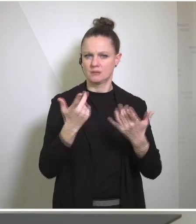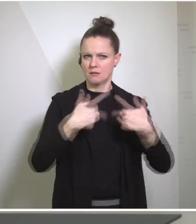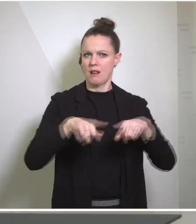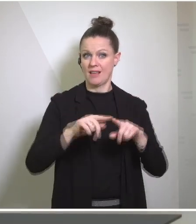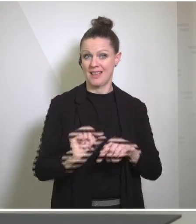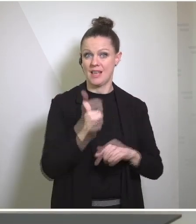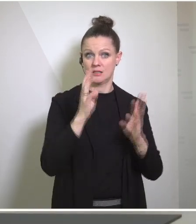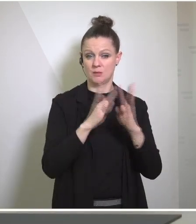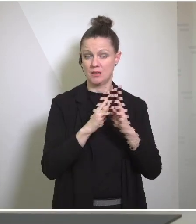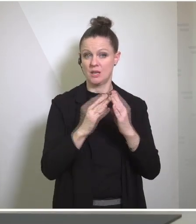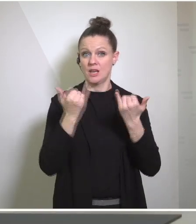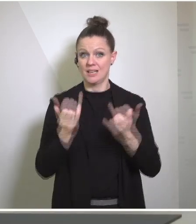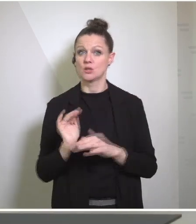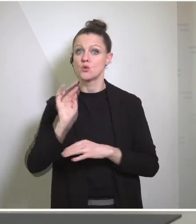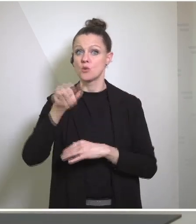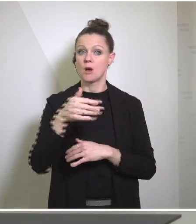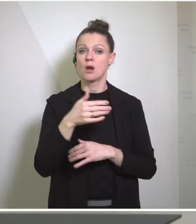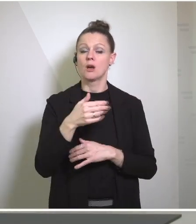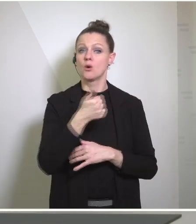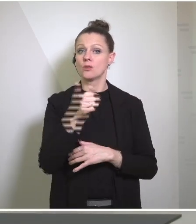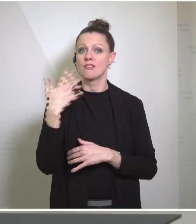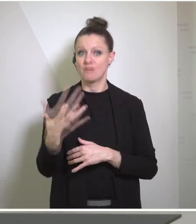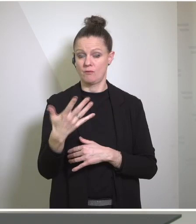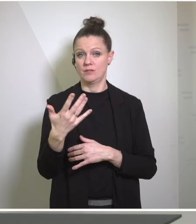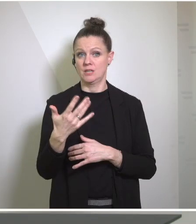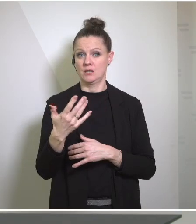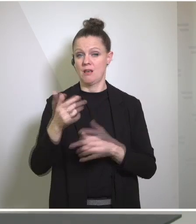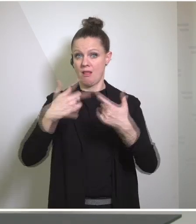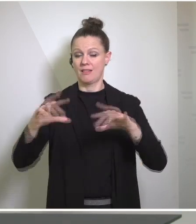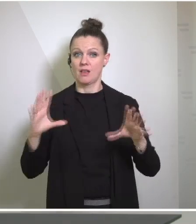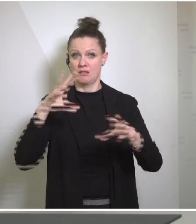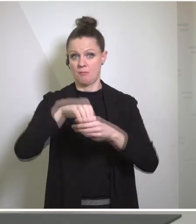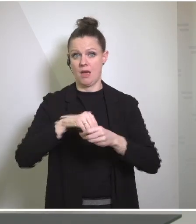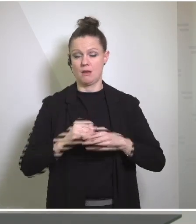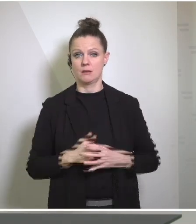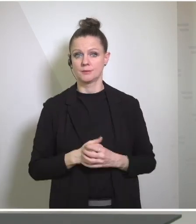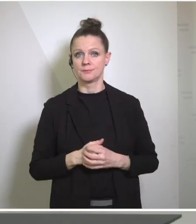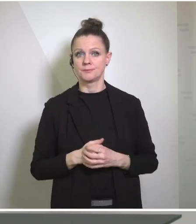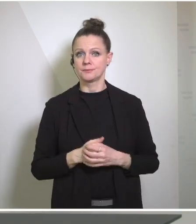now up to over 151 countries and 14 International organizations. And that again is evidence of the